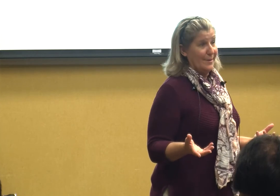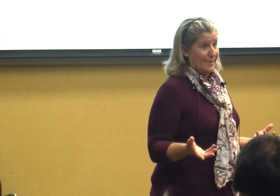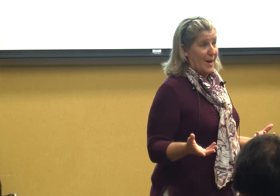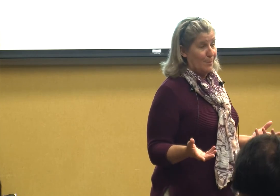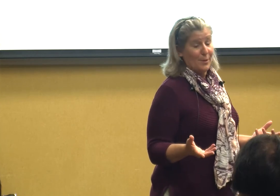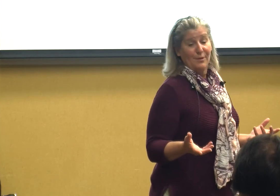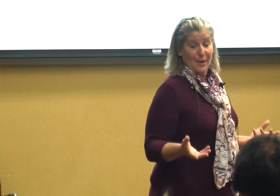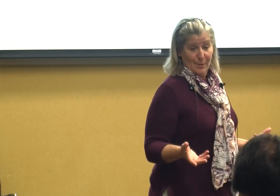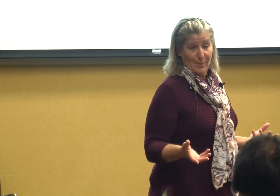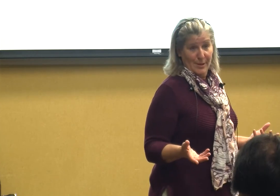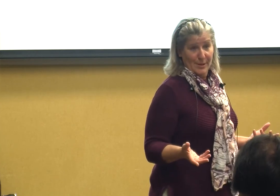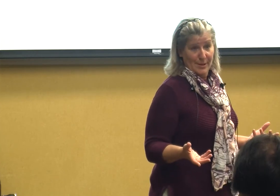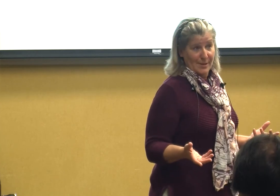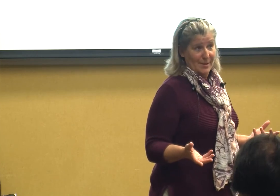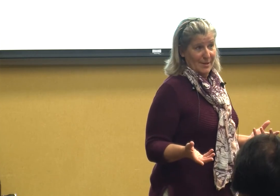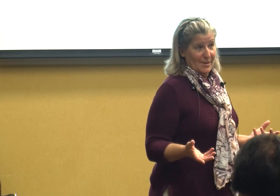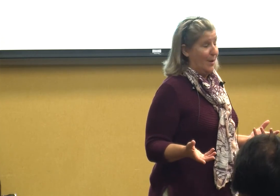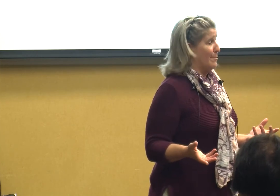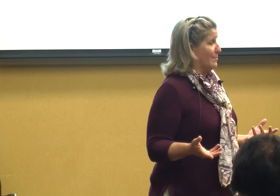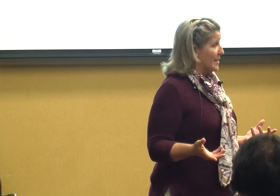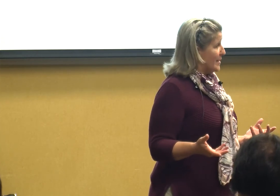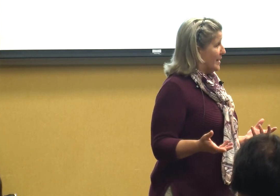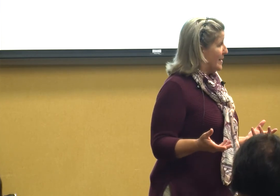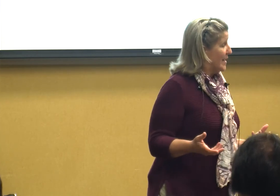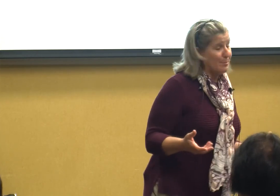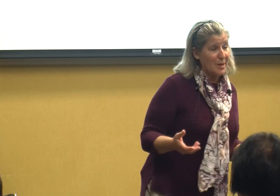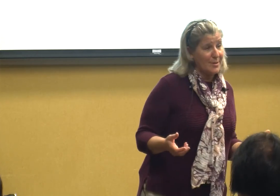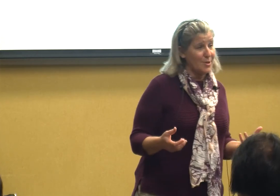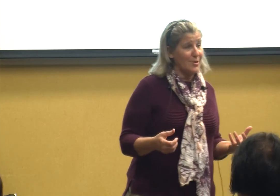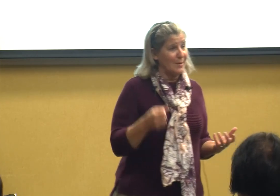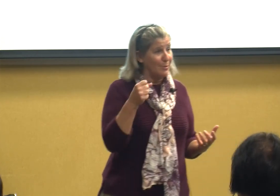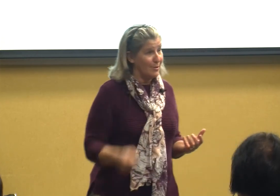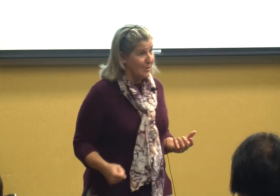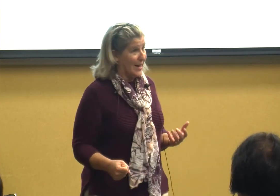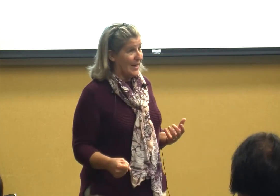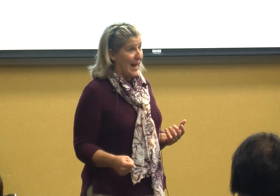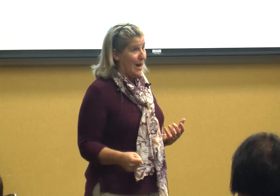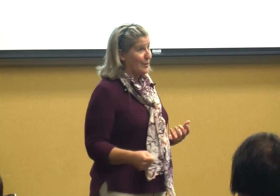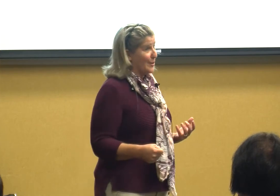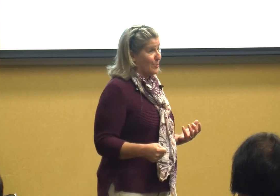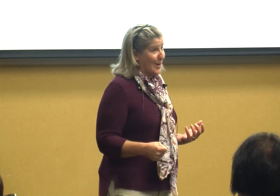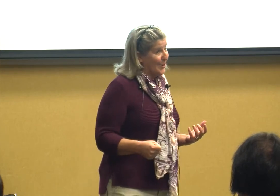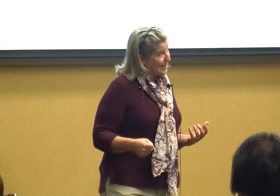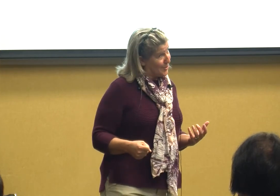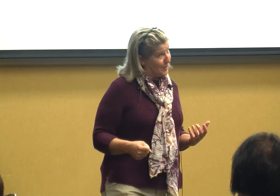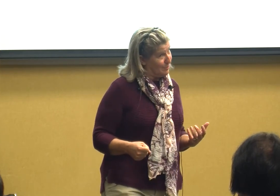up with you do I really need to get a plunger and pull your head out of where it shouldn't be